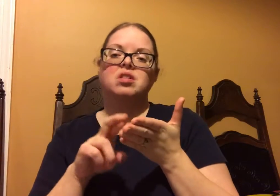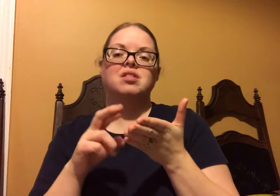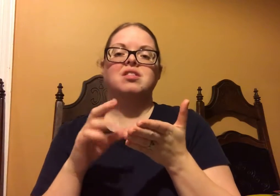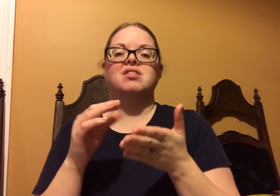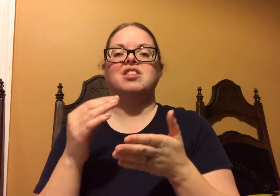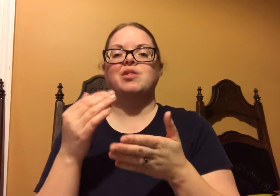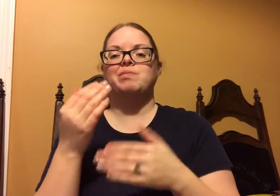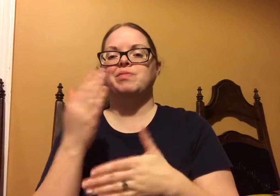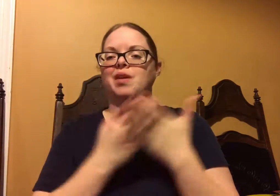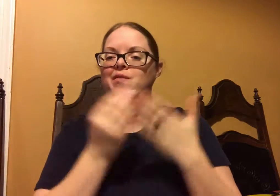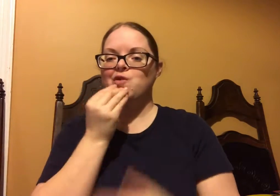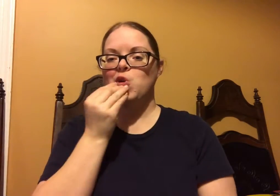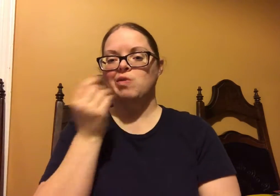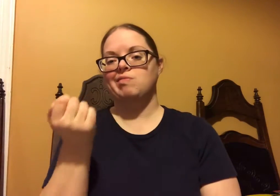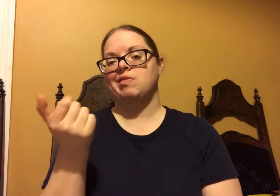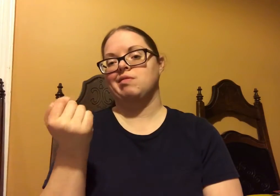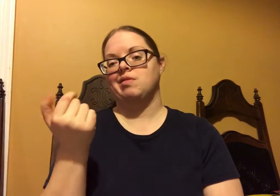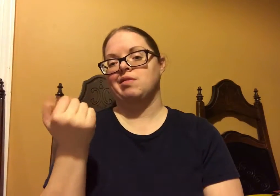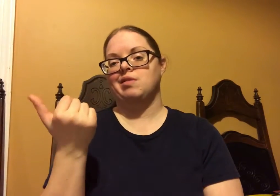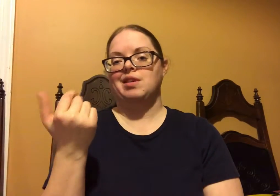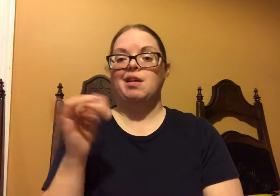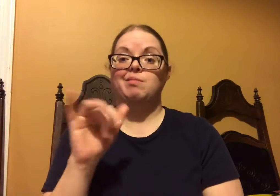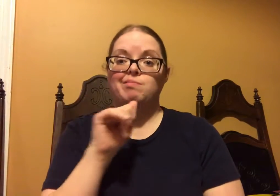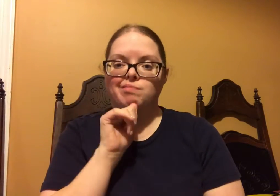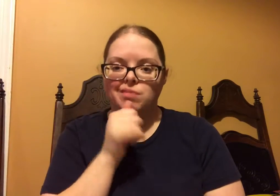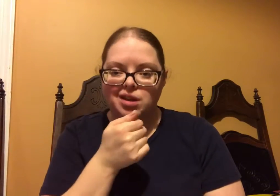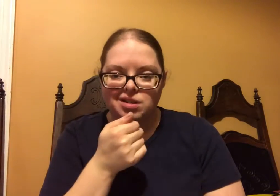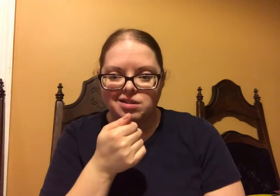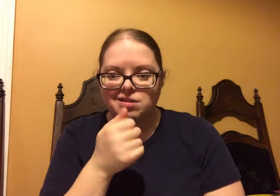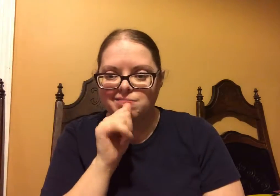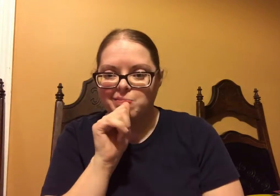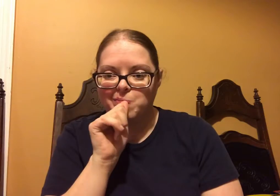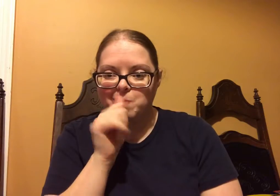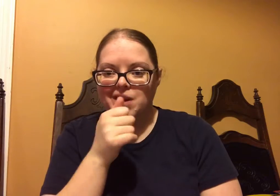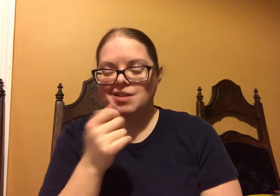So I continued to so some research, and started eliminating some food.